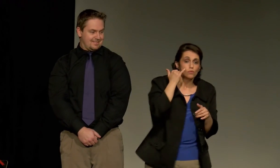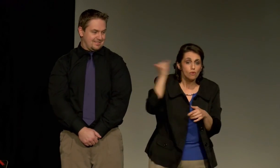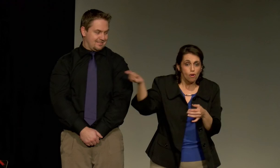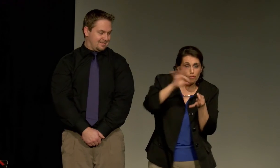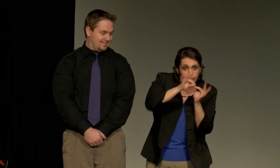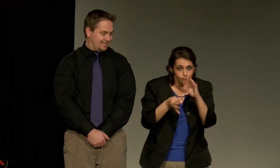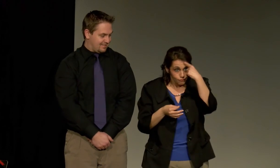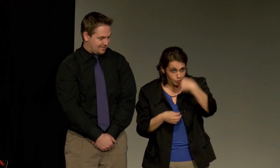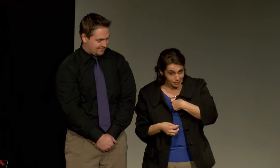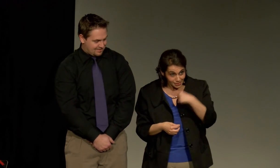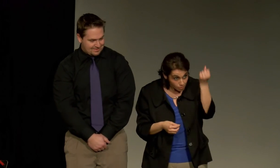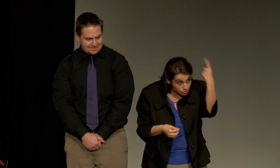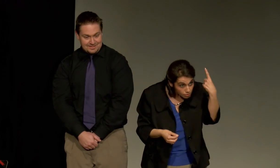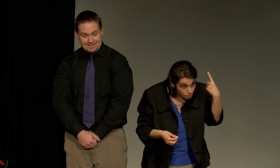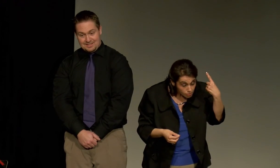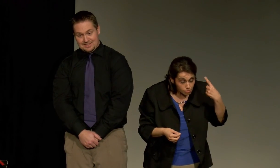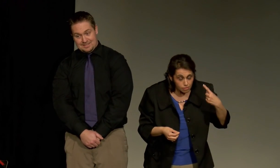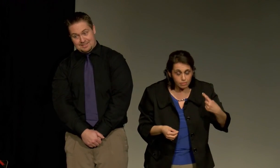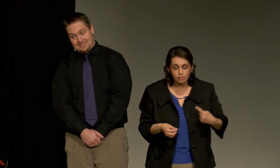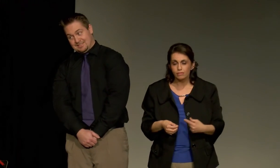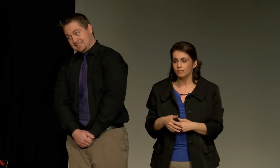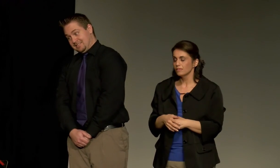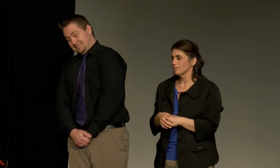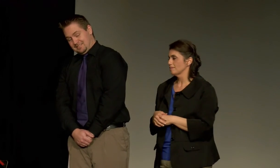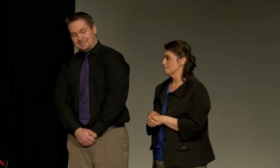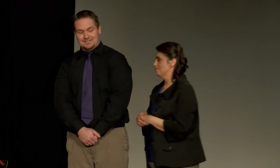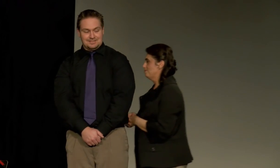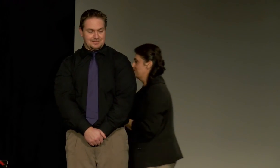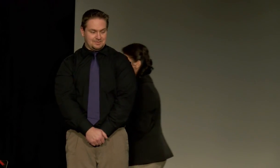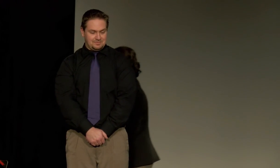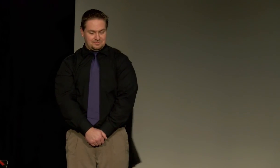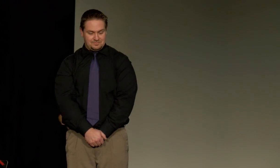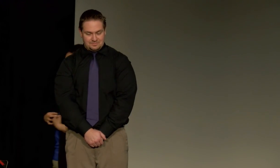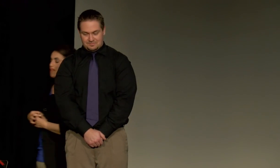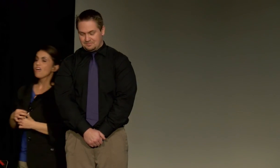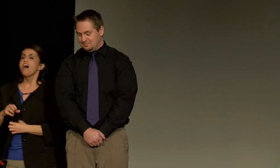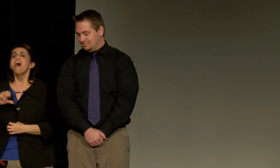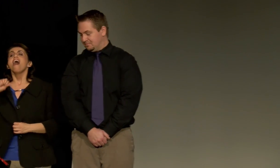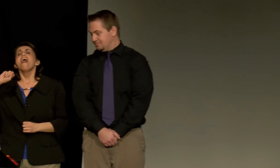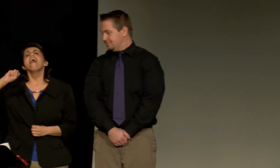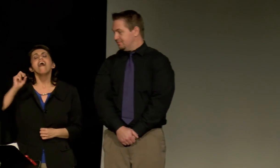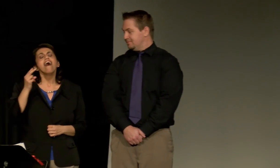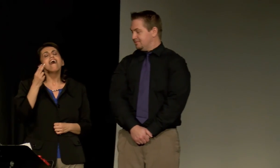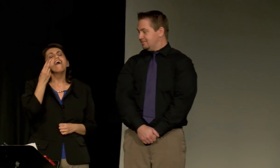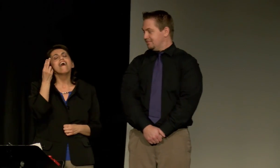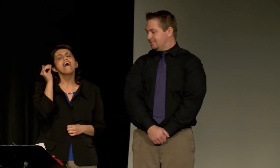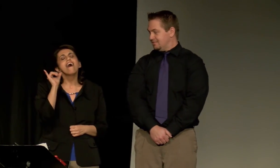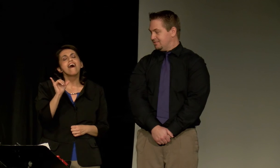That's why the interpreter is making the call for me, because I'm deaf.